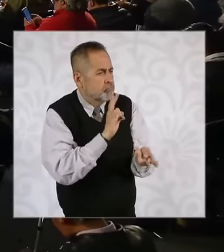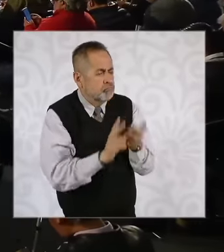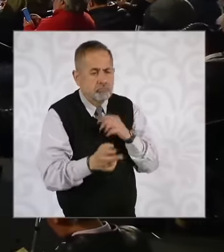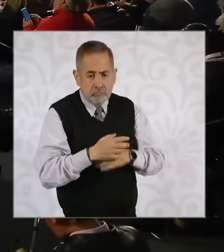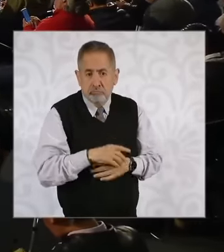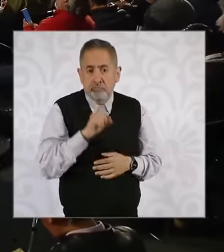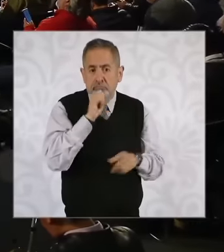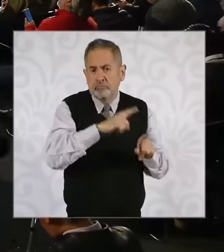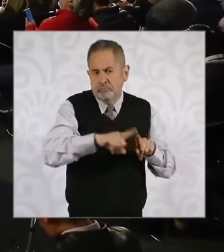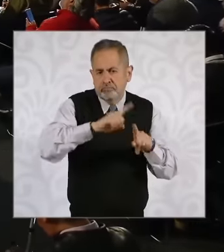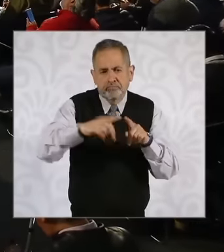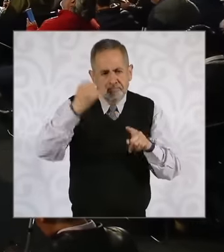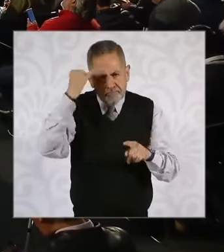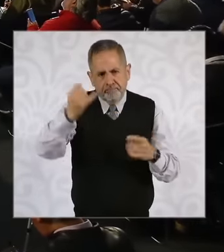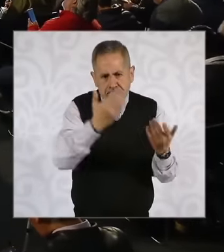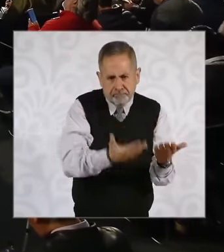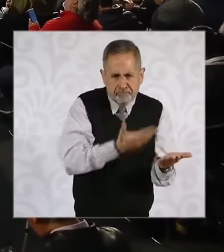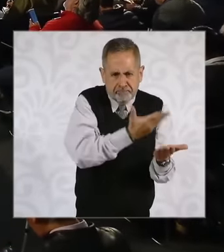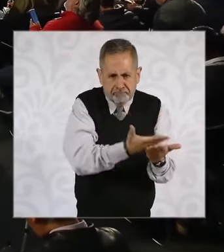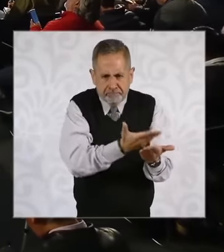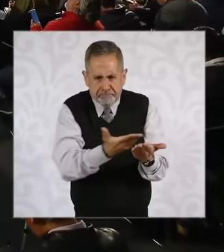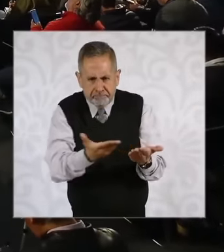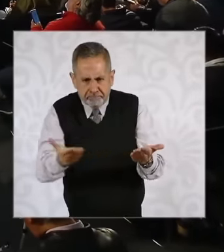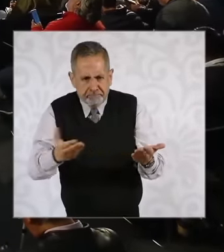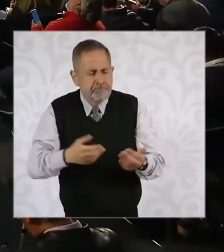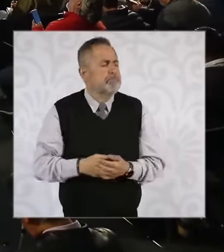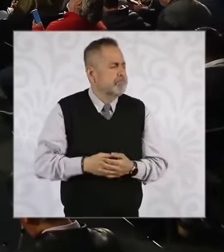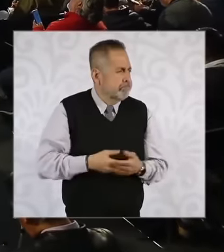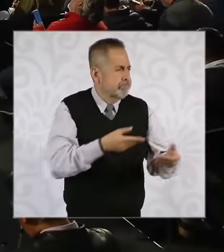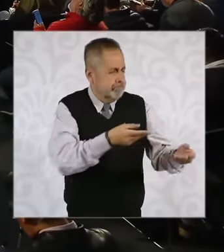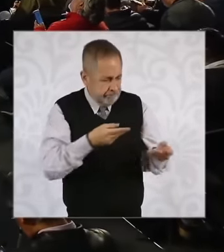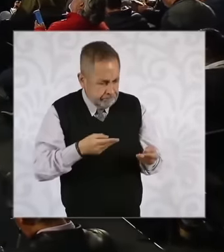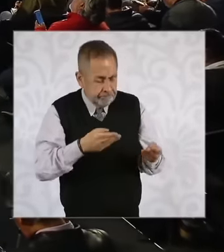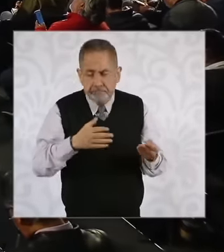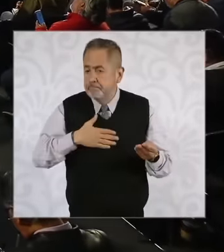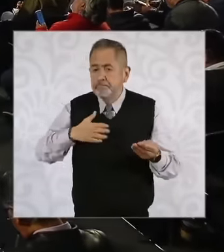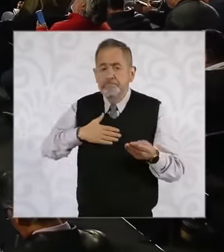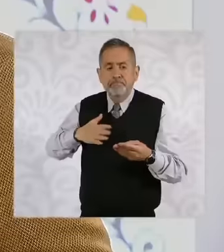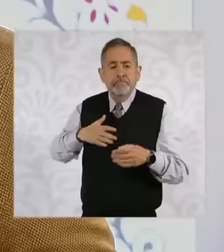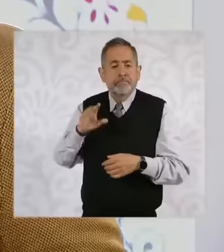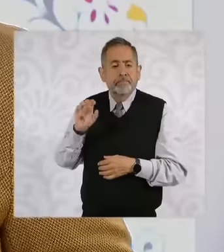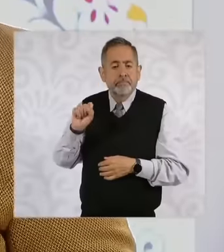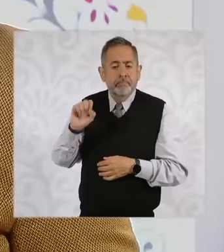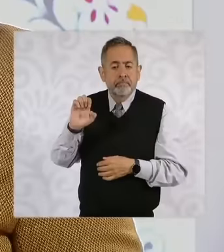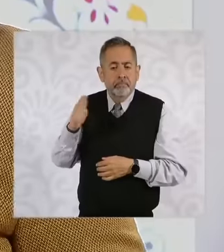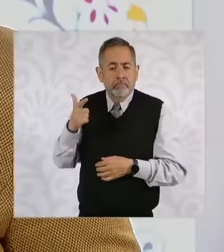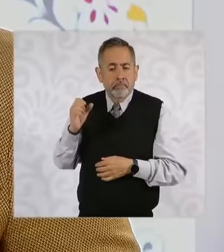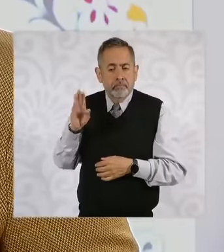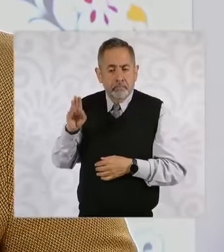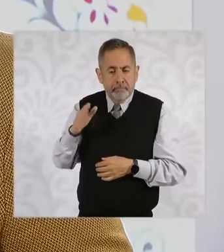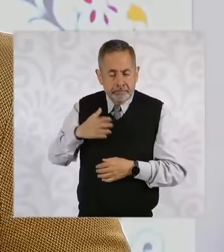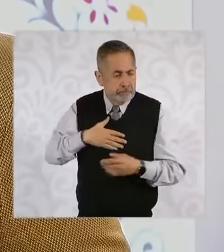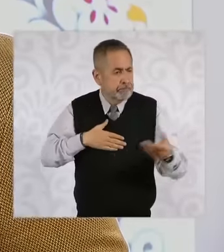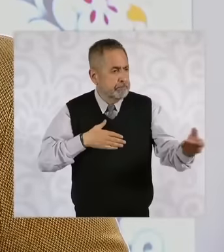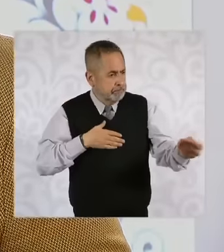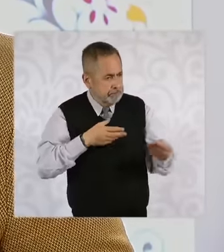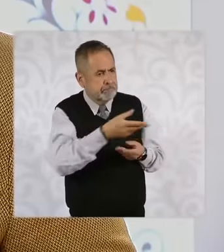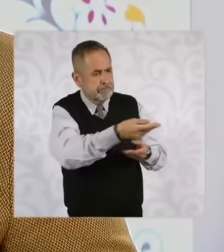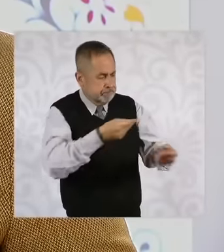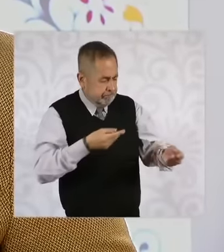various proposals and well, The Secretary of the Interior was in charge of receiving them